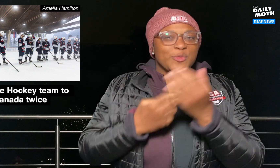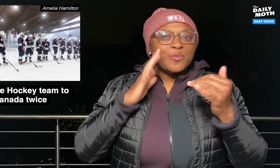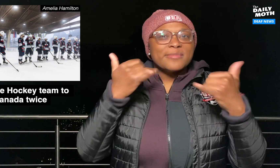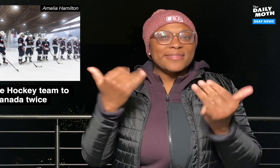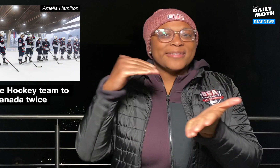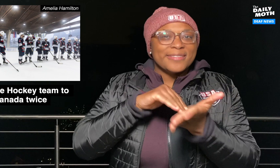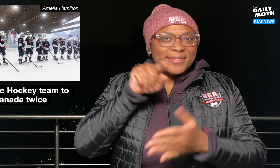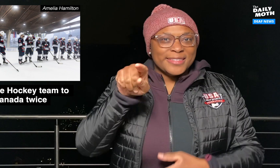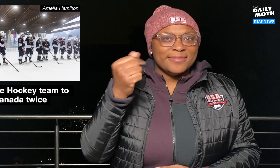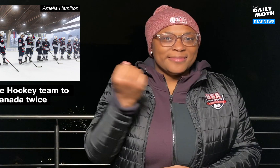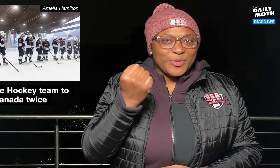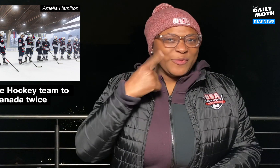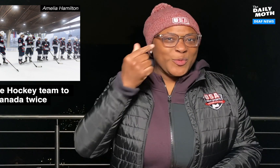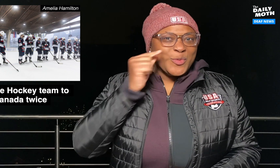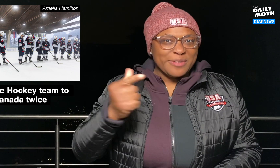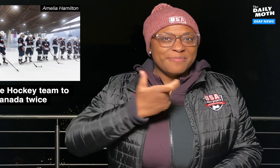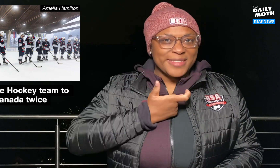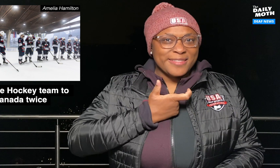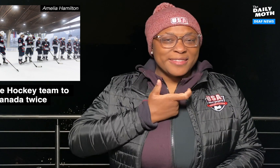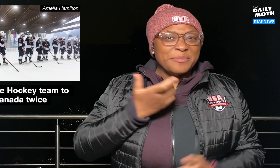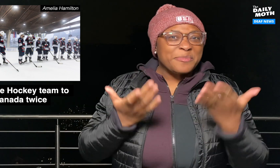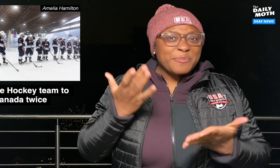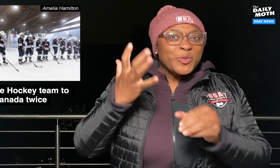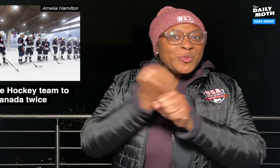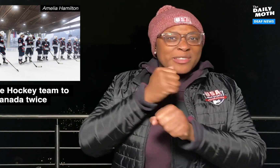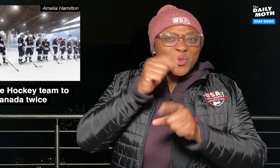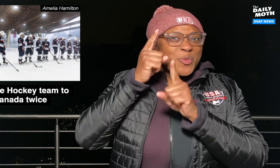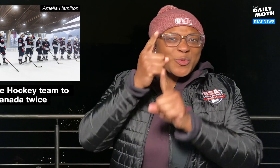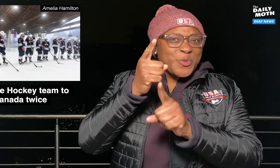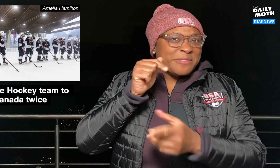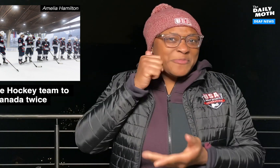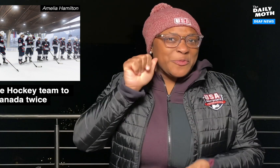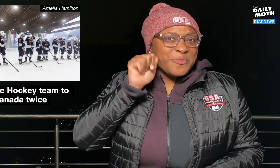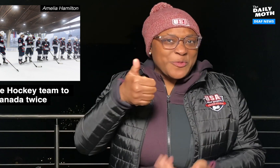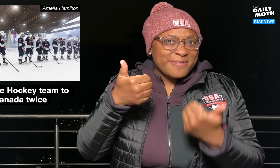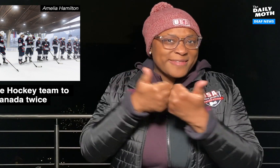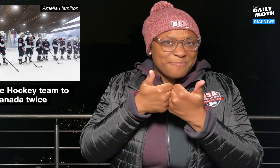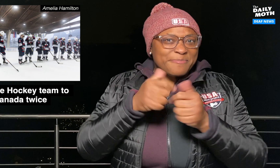these teams will play again this Saturday for the gold medal. Maybe winning will not be their goal for tomorrow’s game,